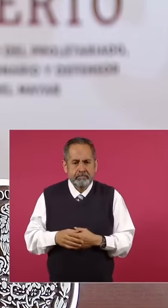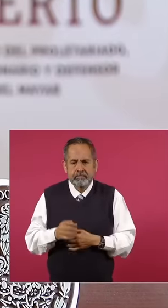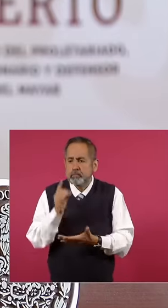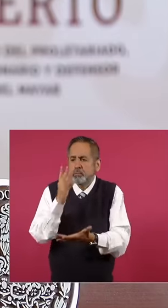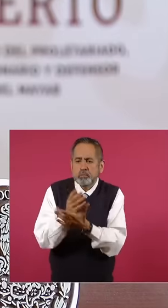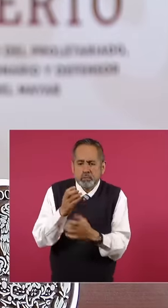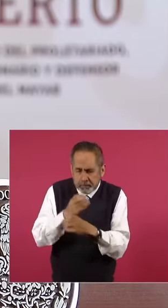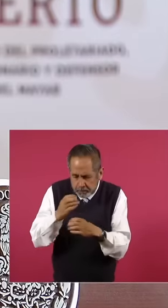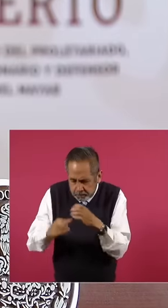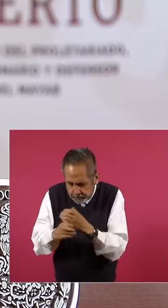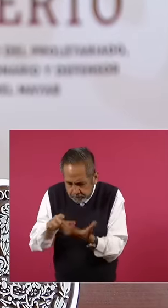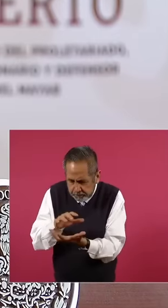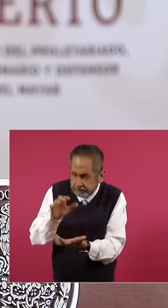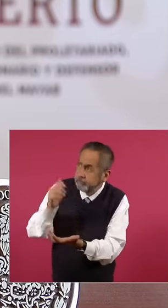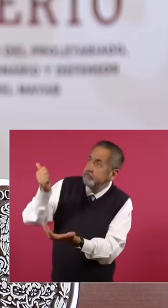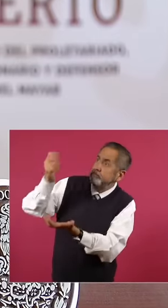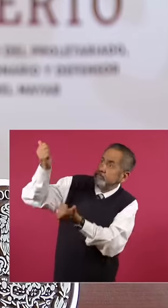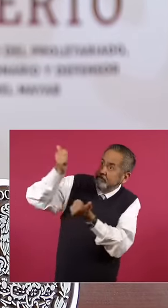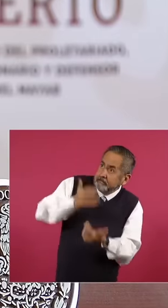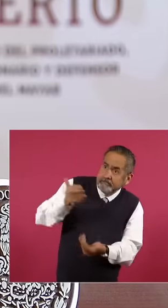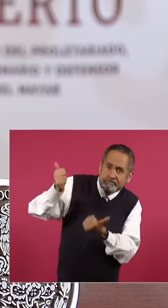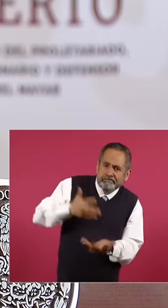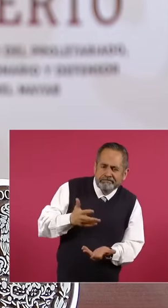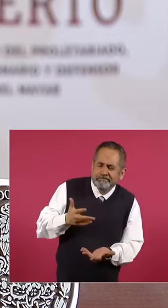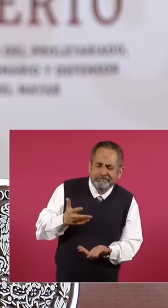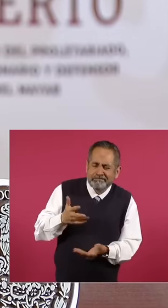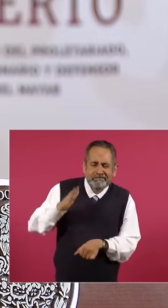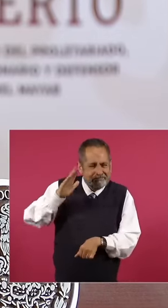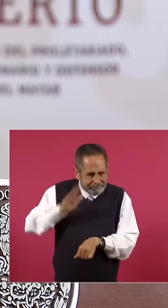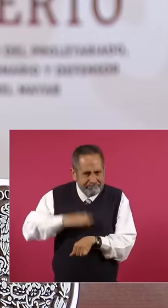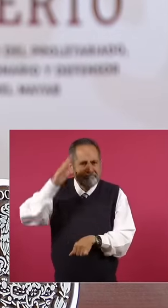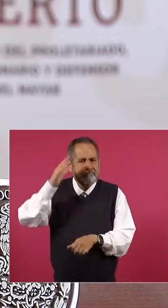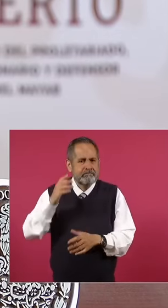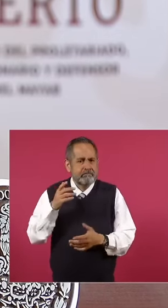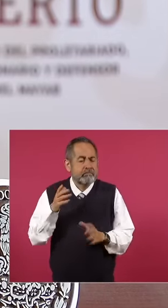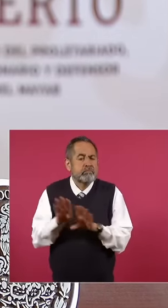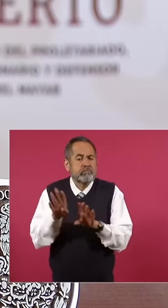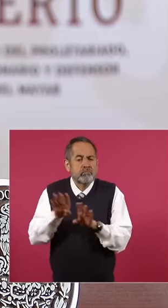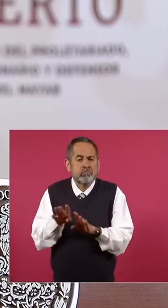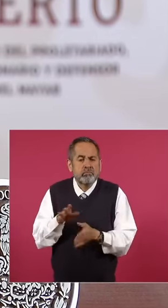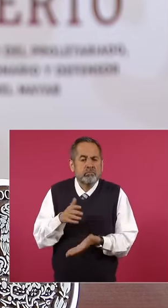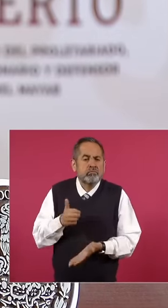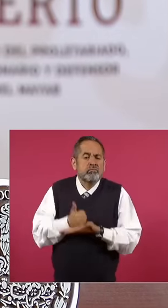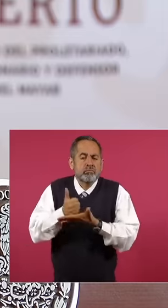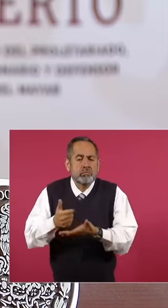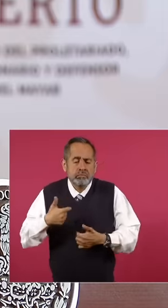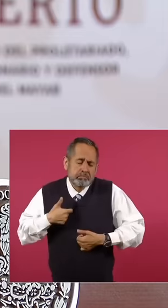archaeological pieces, it is much more than that. How I helped in whatever way I could, always within the